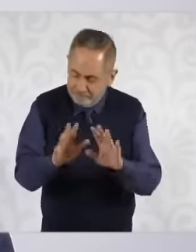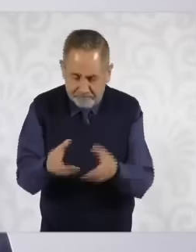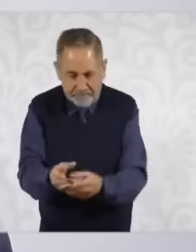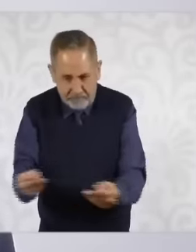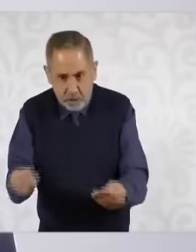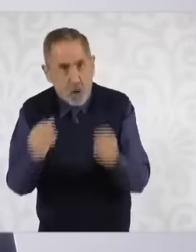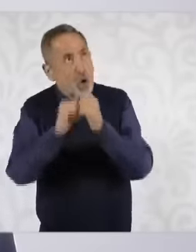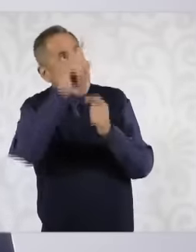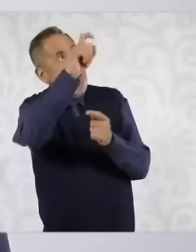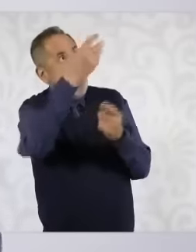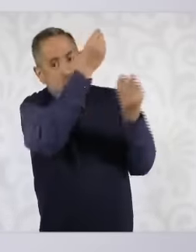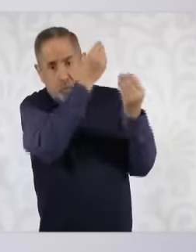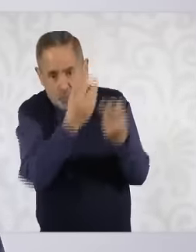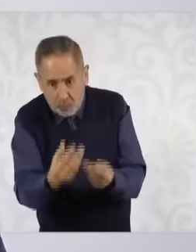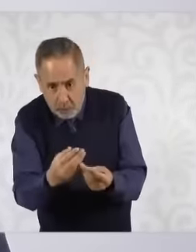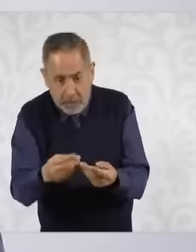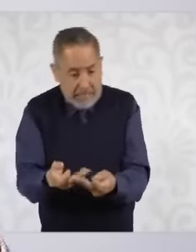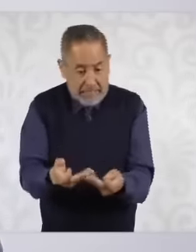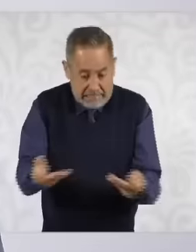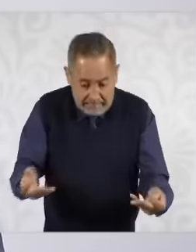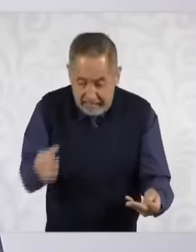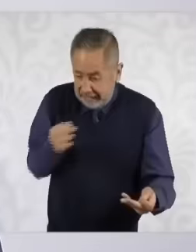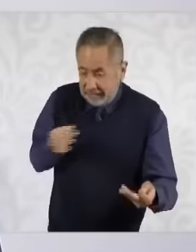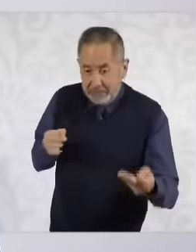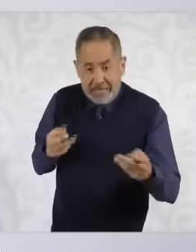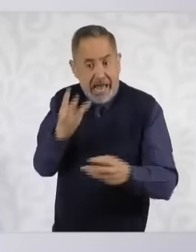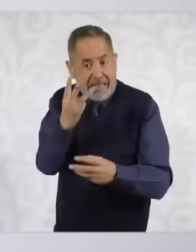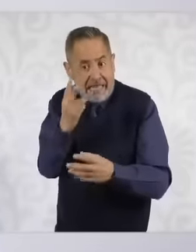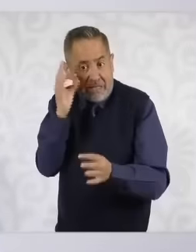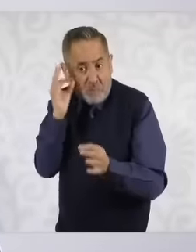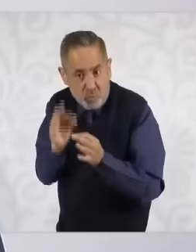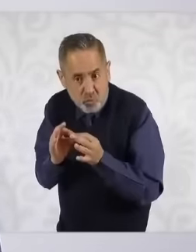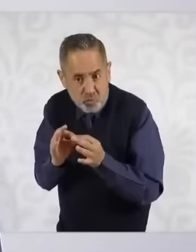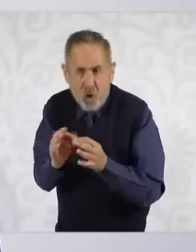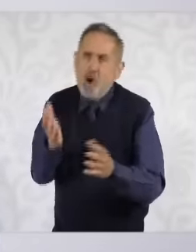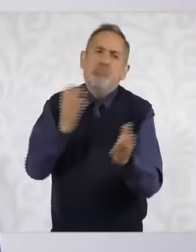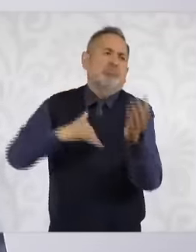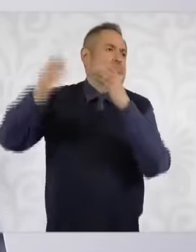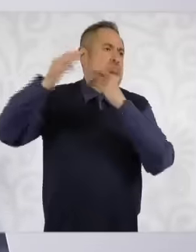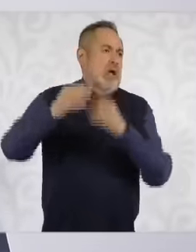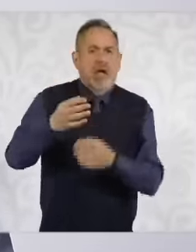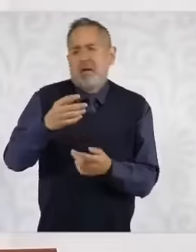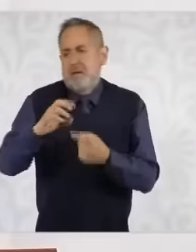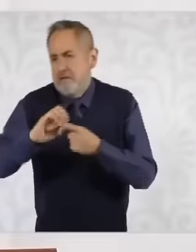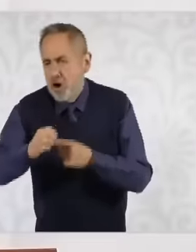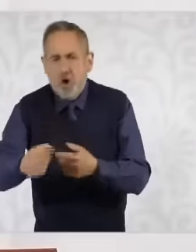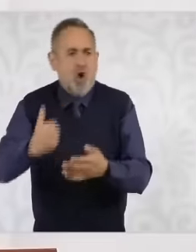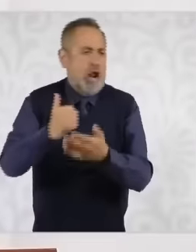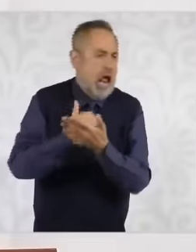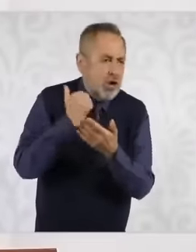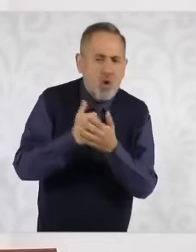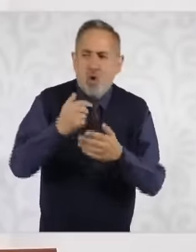seed, soil and water, we will increase the production of corn, rice beans and other productions.